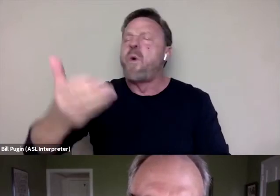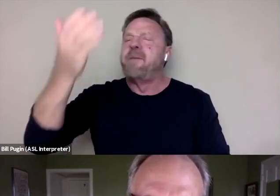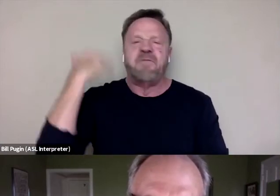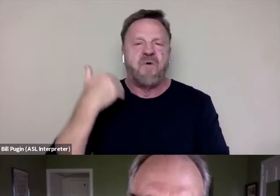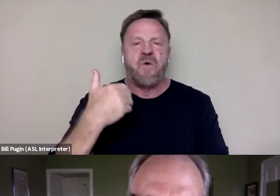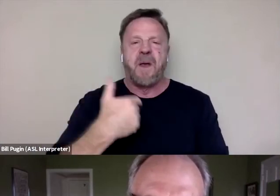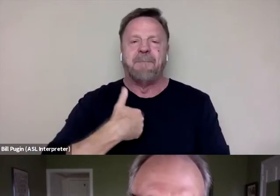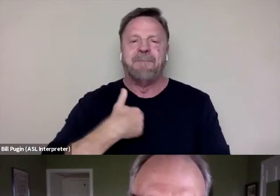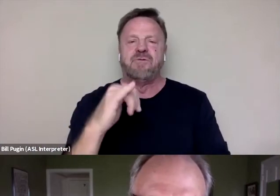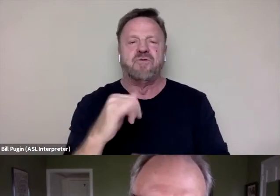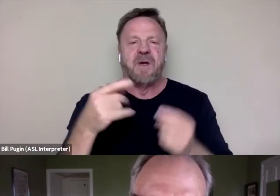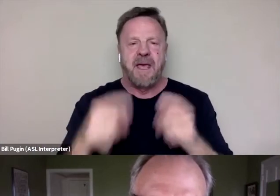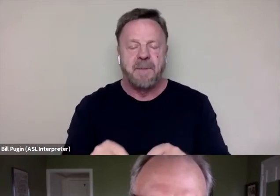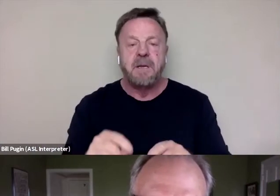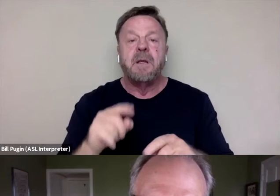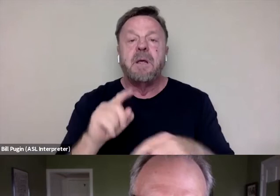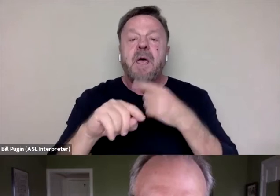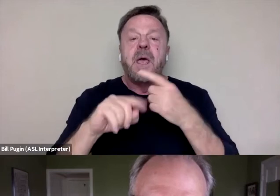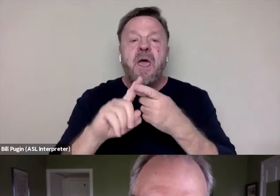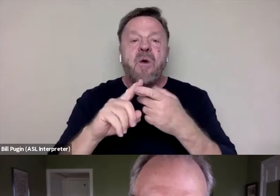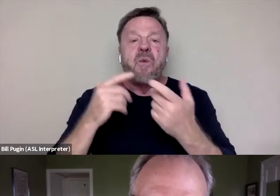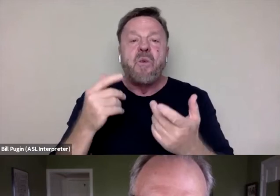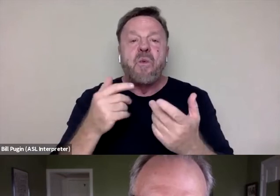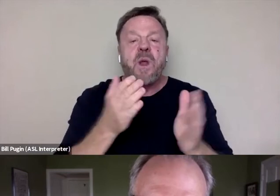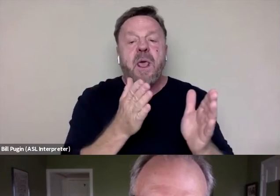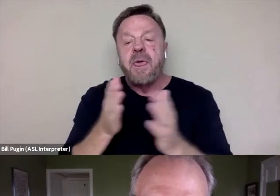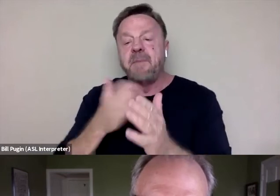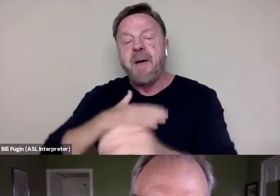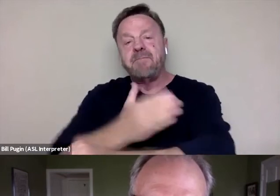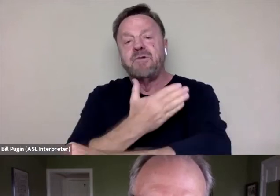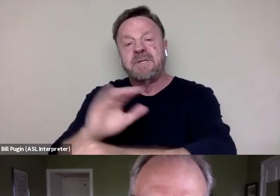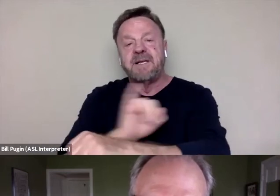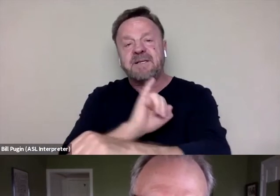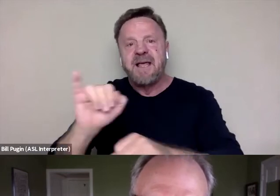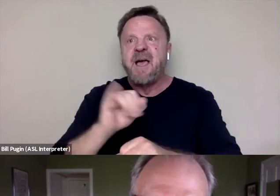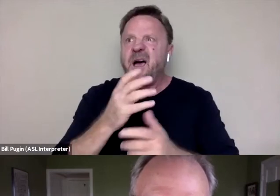And whenever I kind of got to my music industry career I found myself covering up the crime scene,